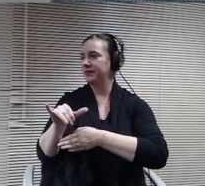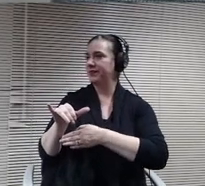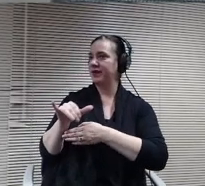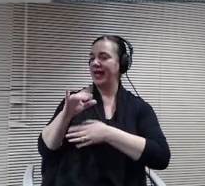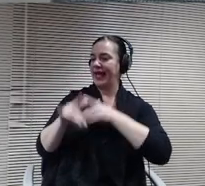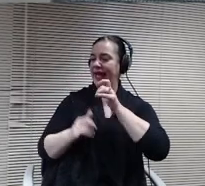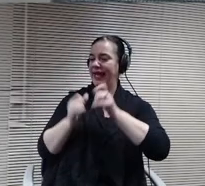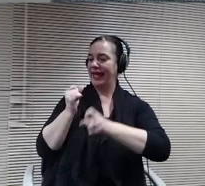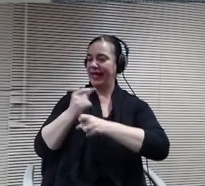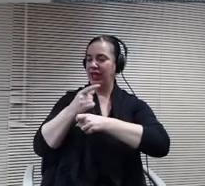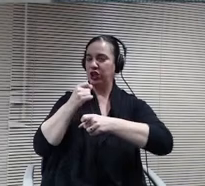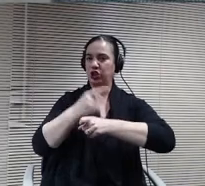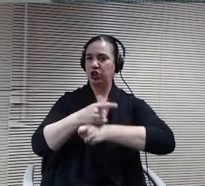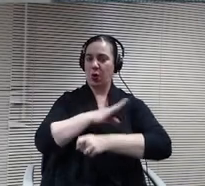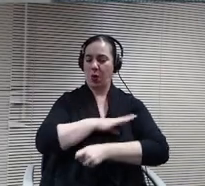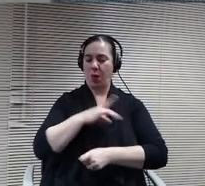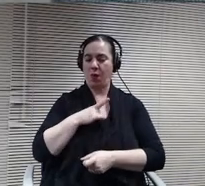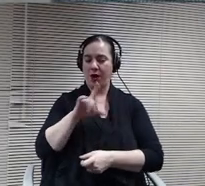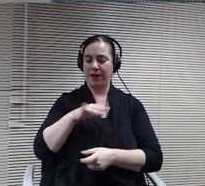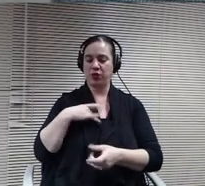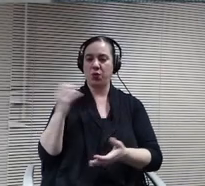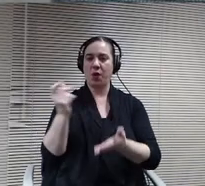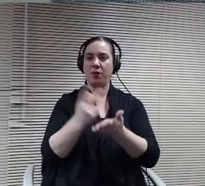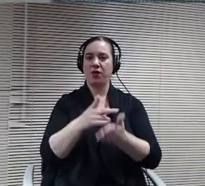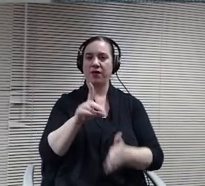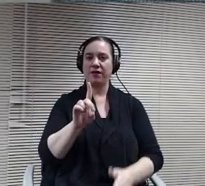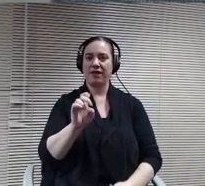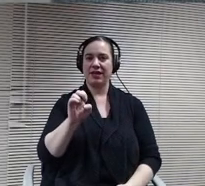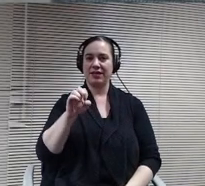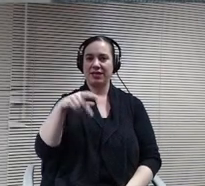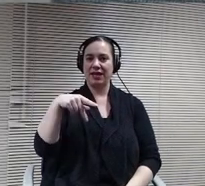approve the deposit ori's that are used for district funds.